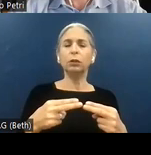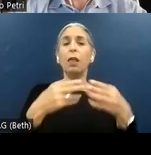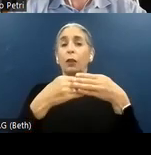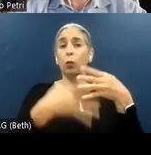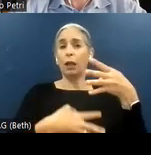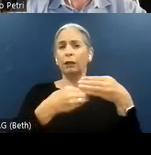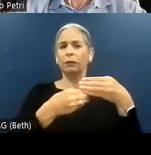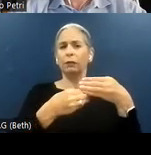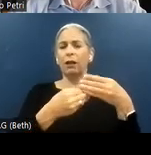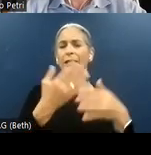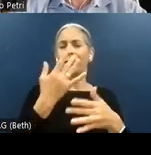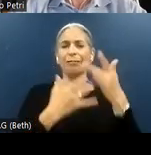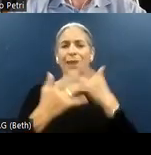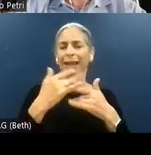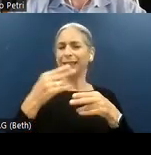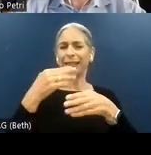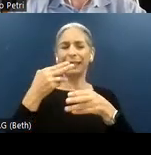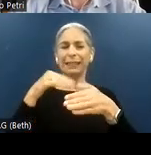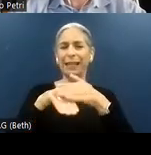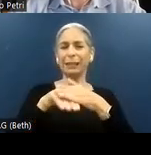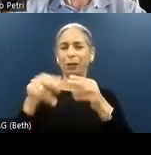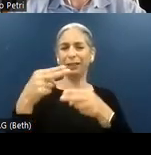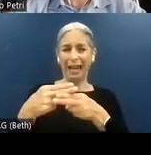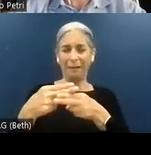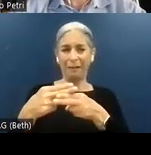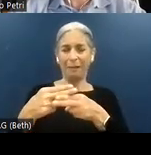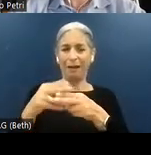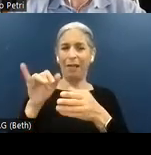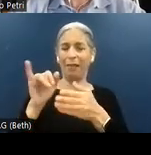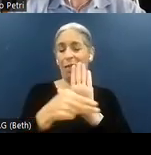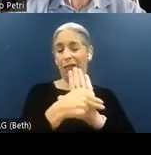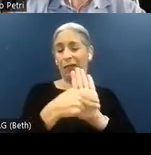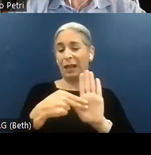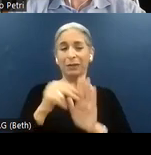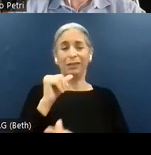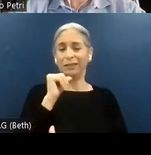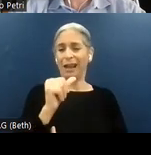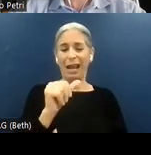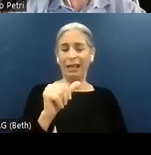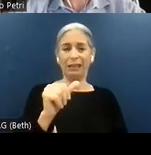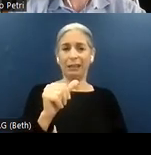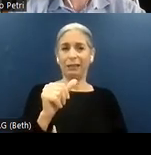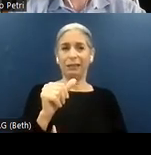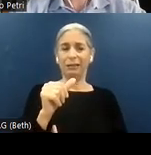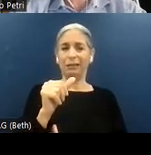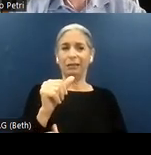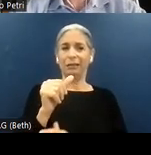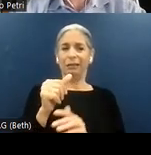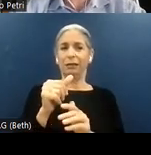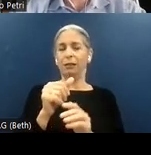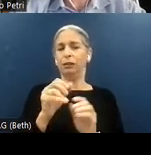an accessible name. This is due to the quantity label not being neither explicitly nor implicitly